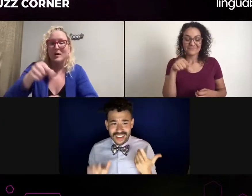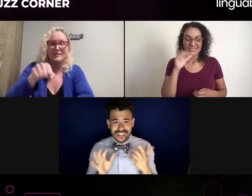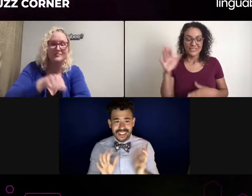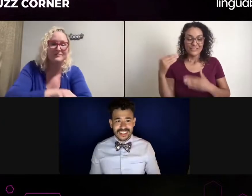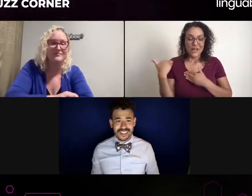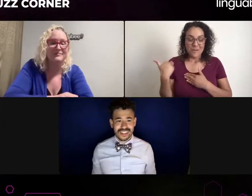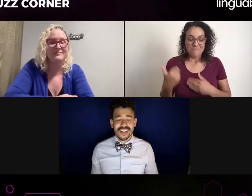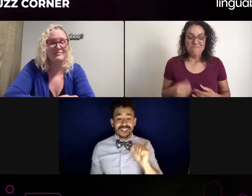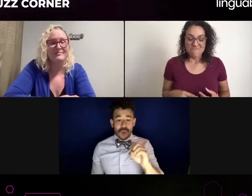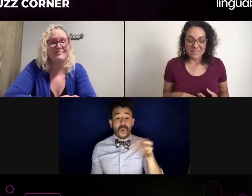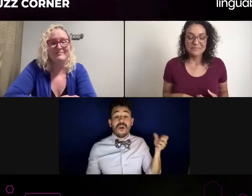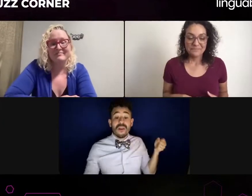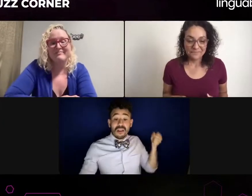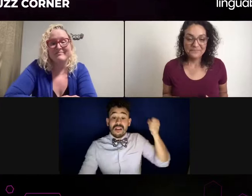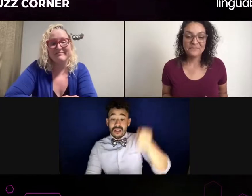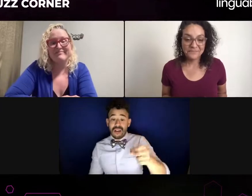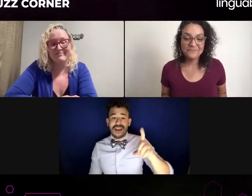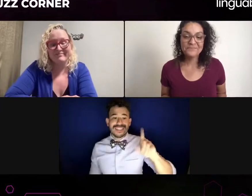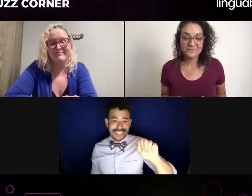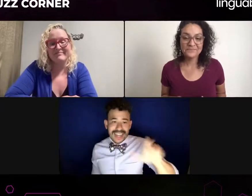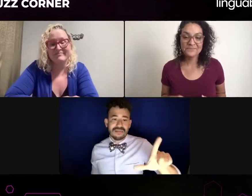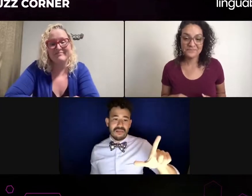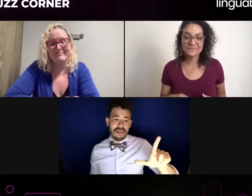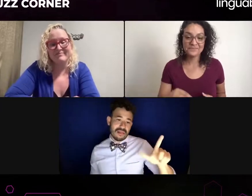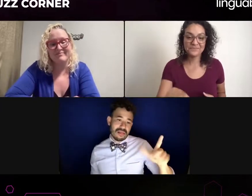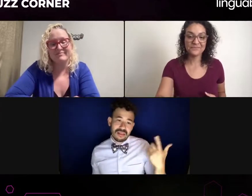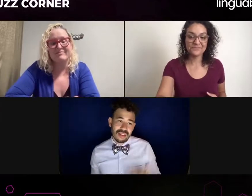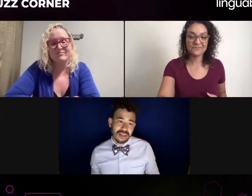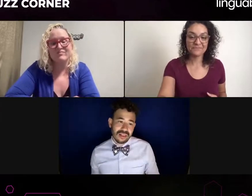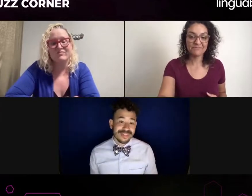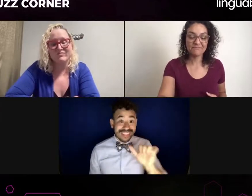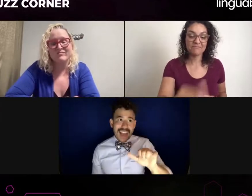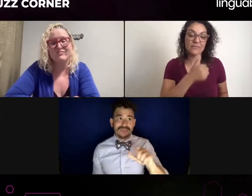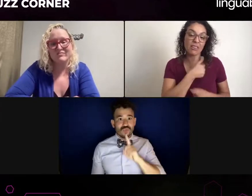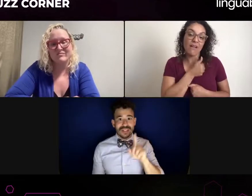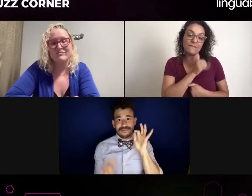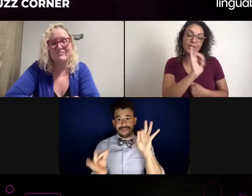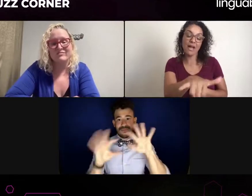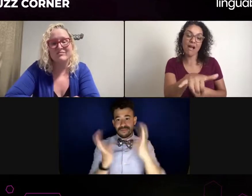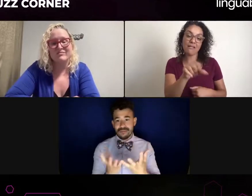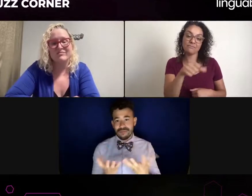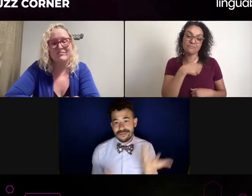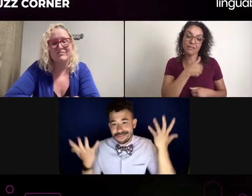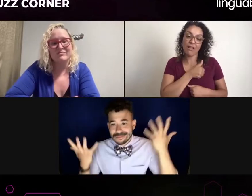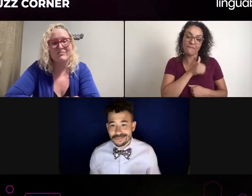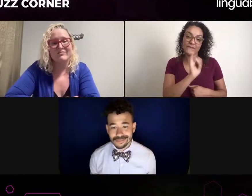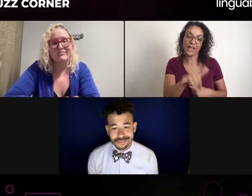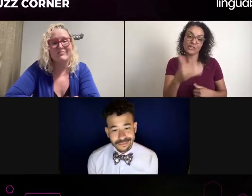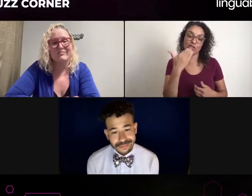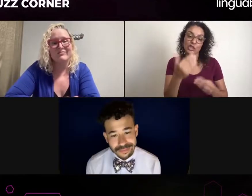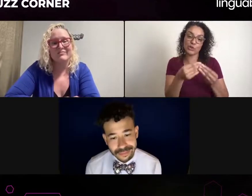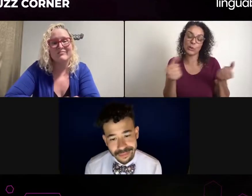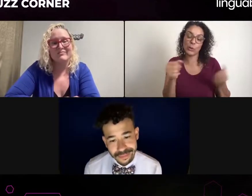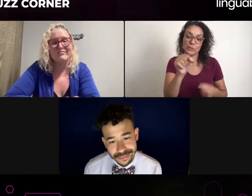You know, I don't think there's anything necessarily wrong with that. You know, if you feel comfortable, you know, go ahead and say something